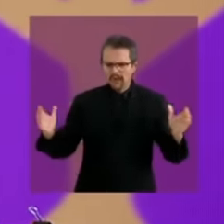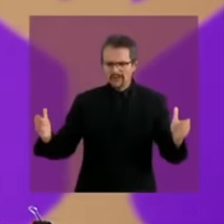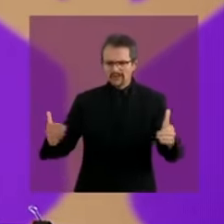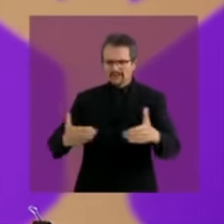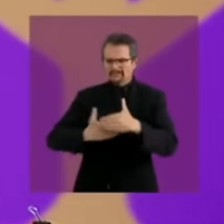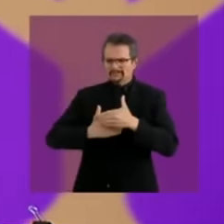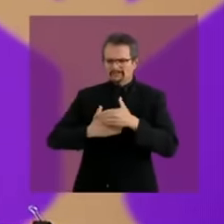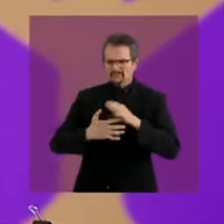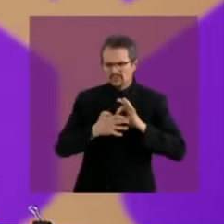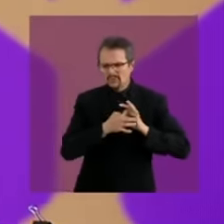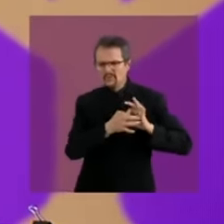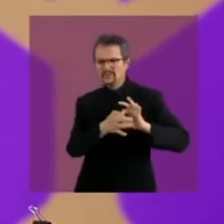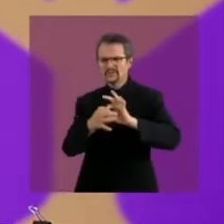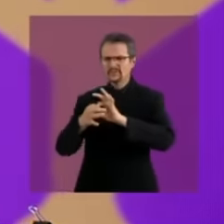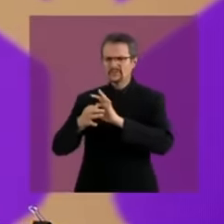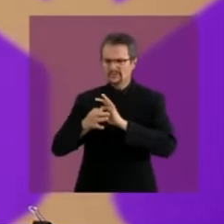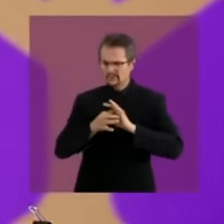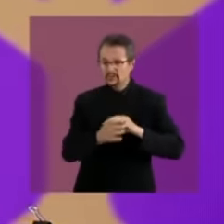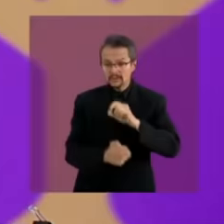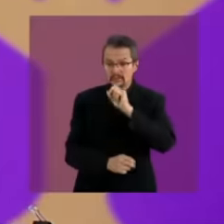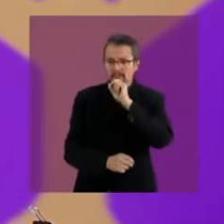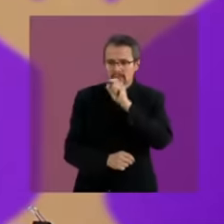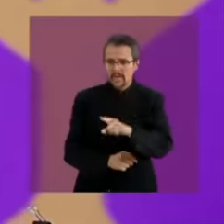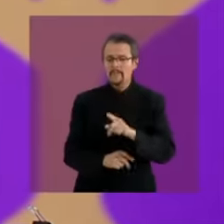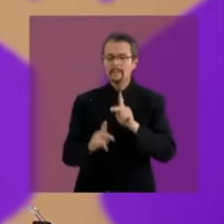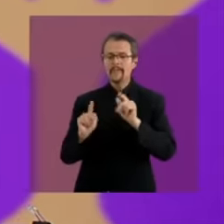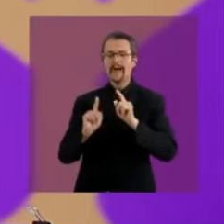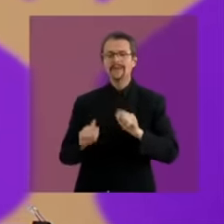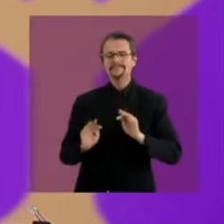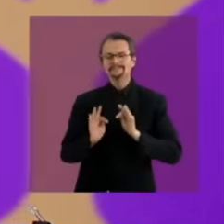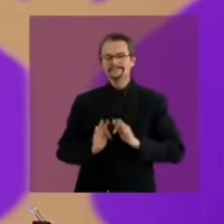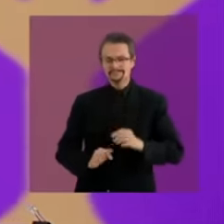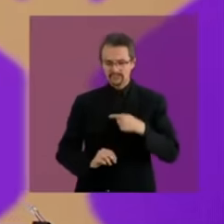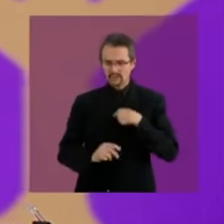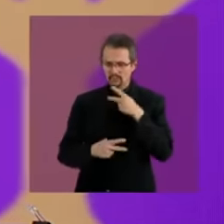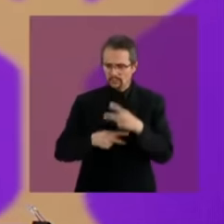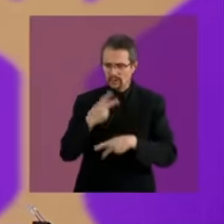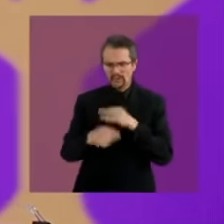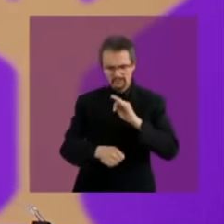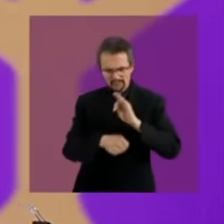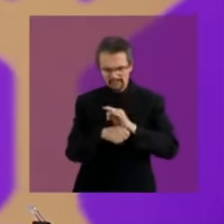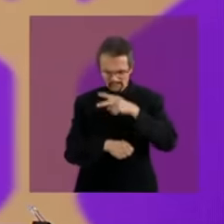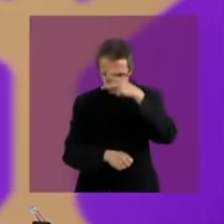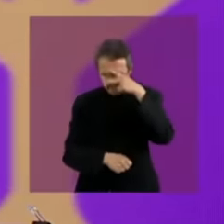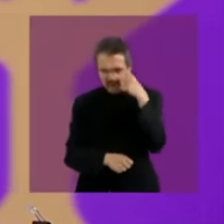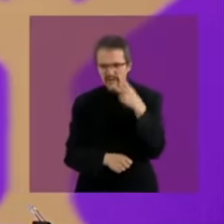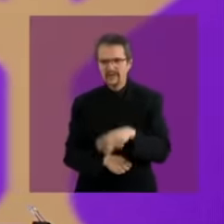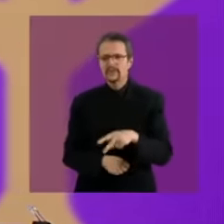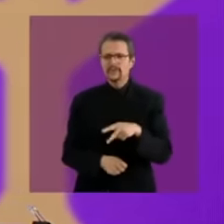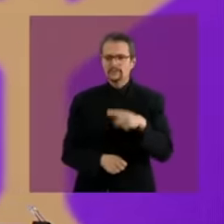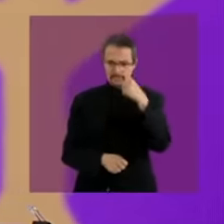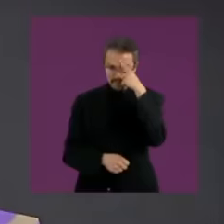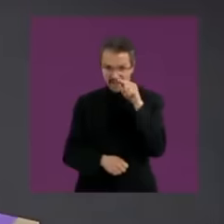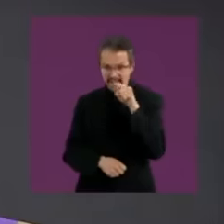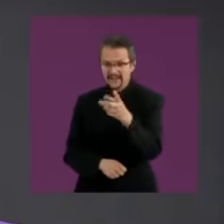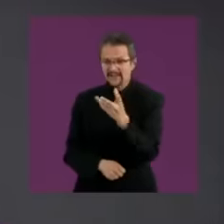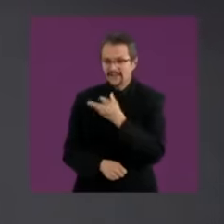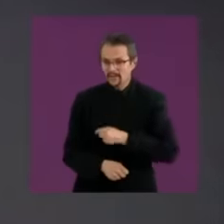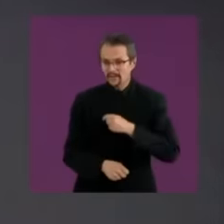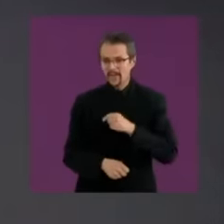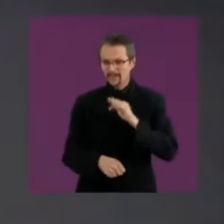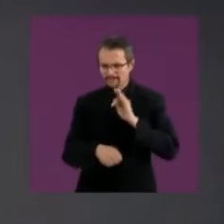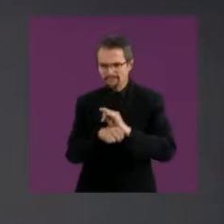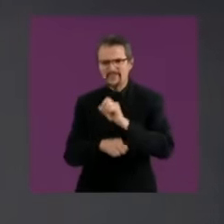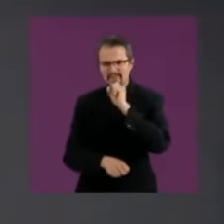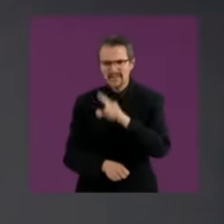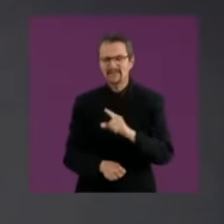shelter us in peace I will defend Mexico for you and your children Thank you candidate with this